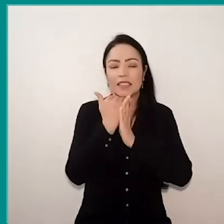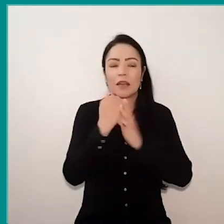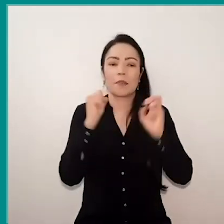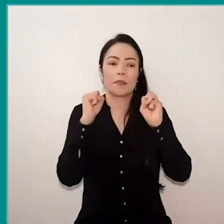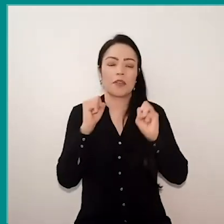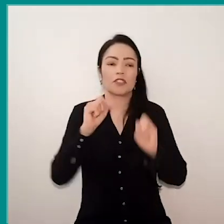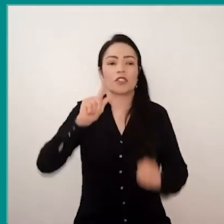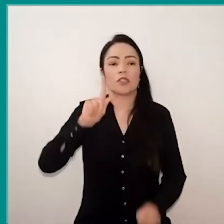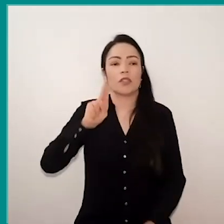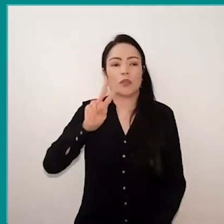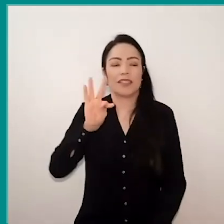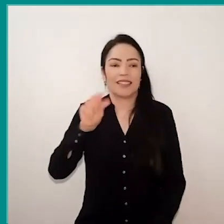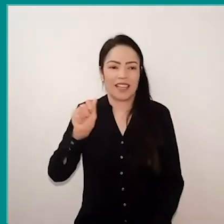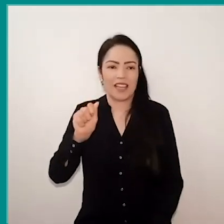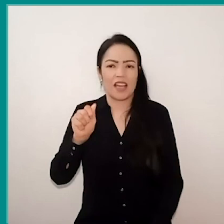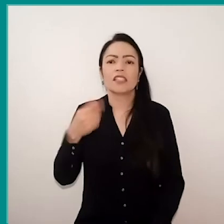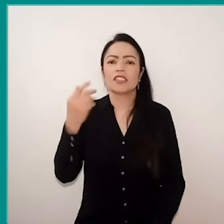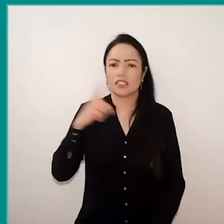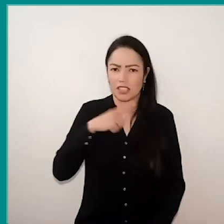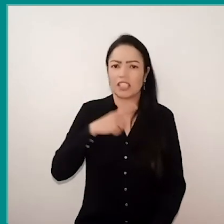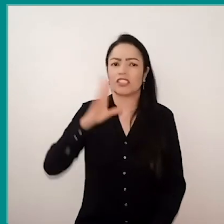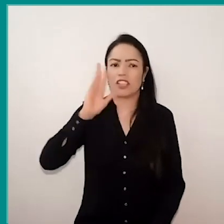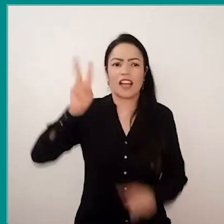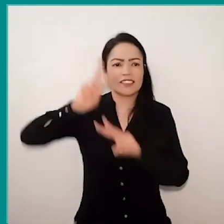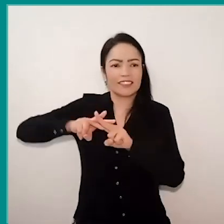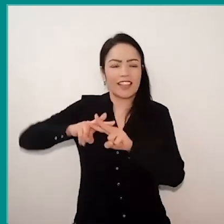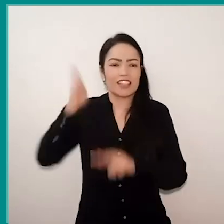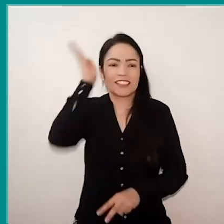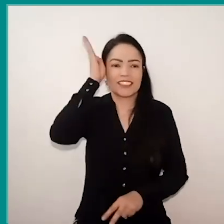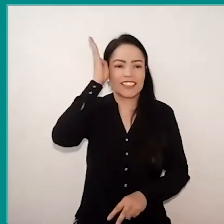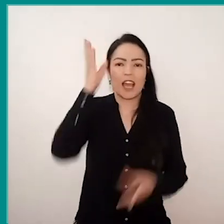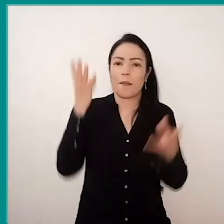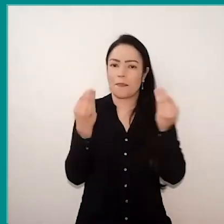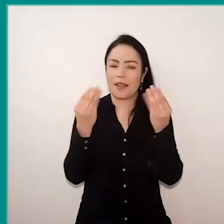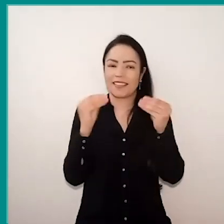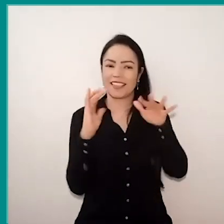that she passed the Sesc hashtags, and this is quite a lot for us to find on the networks social. They are references too.